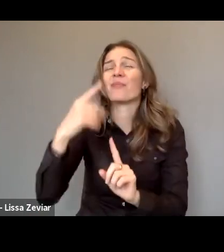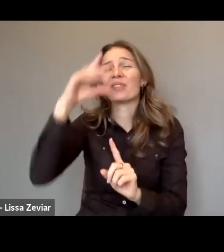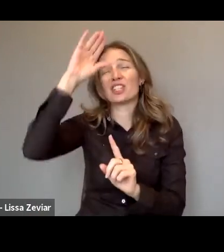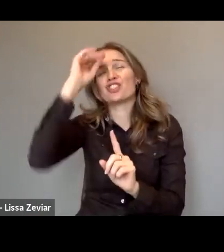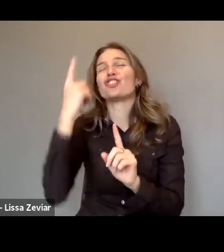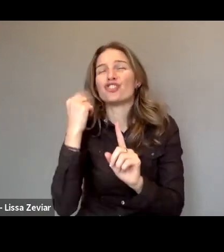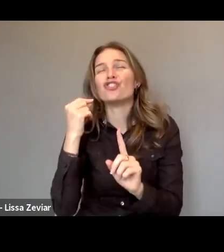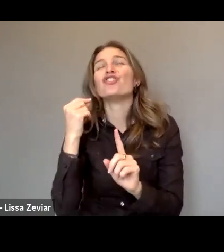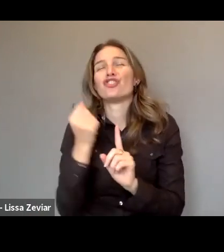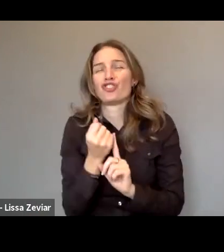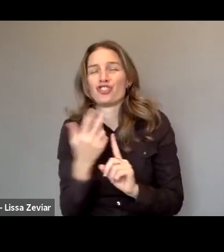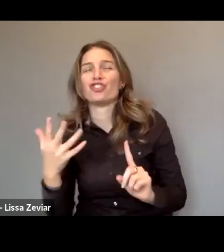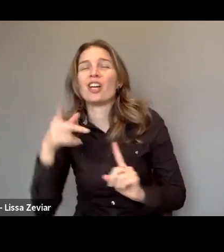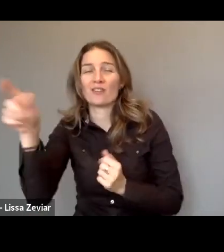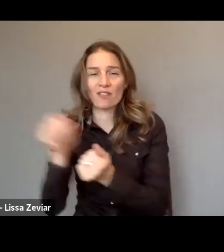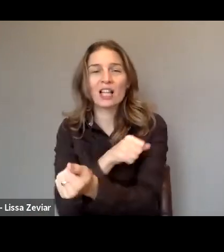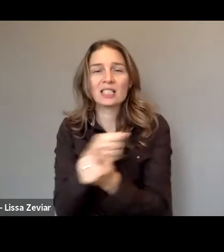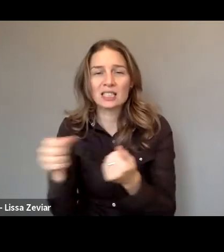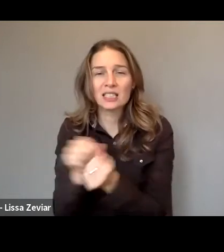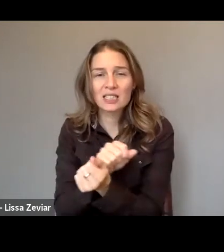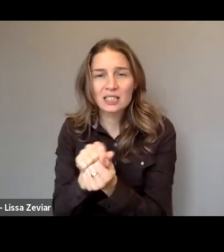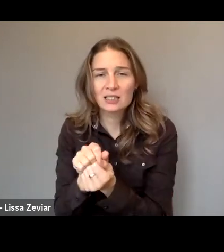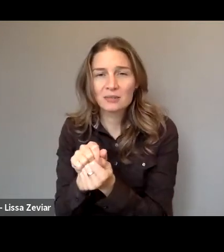An ideal setting for this work was the working groups